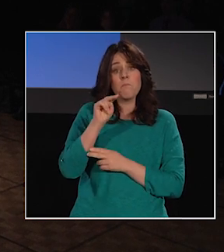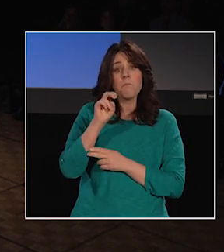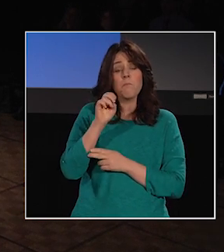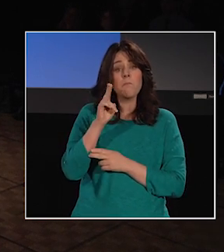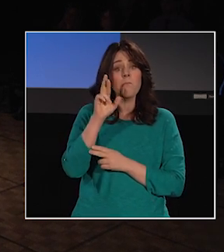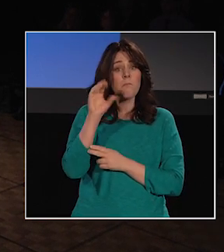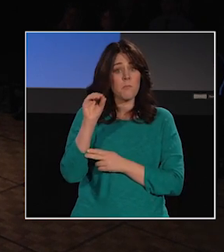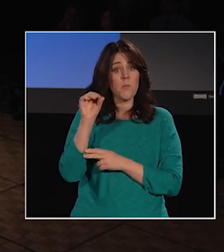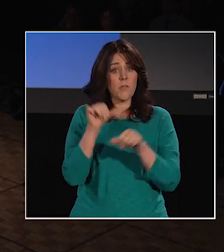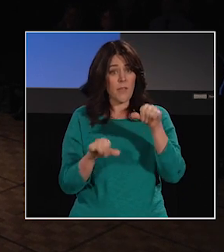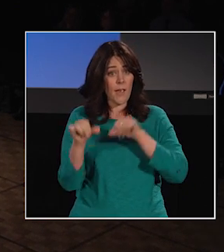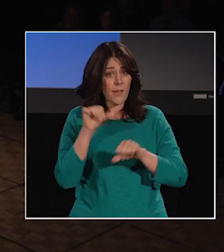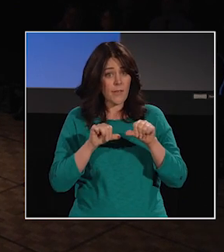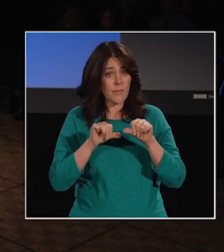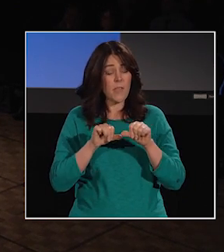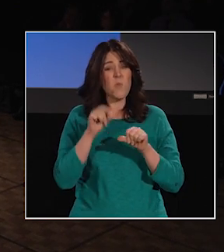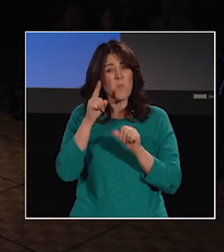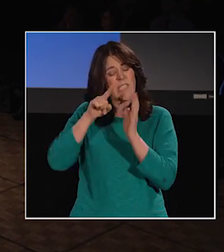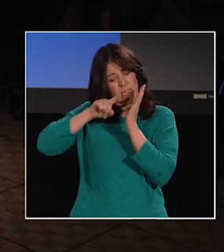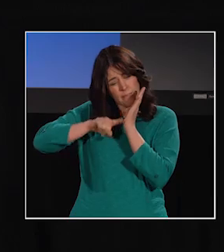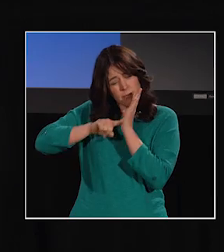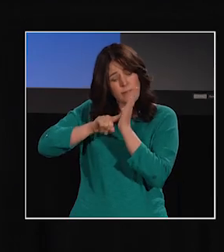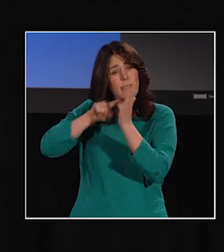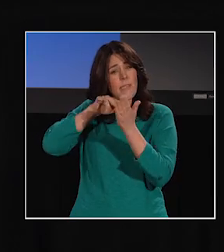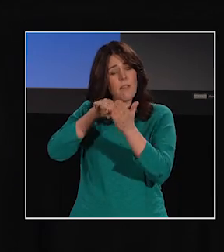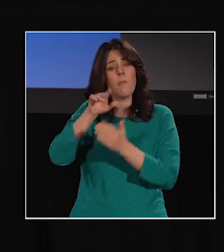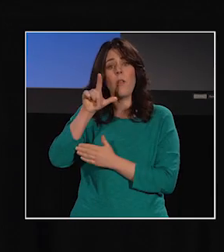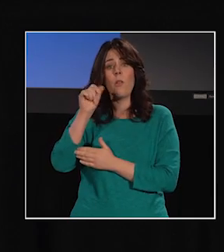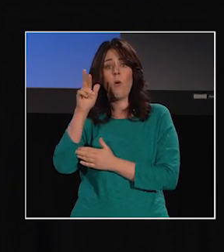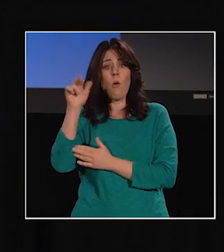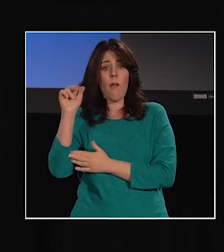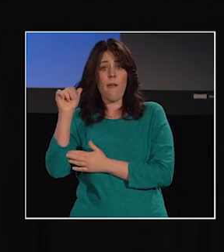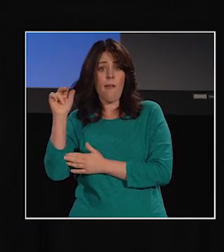and specifically the studies conducted by Laura-Ann Petitto and her colleagues,